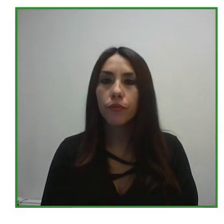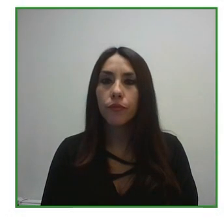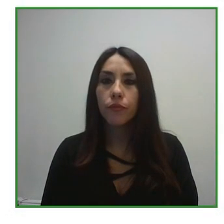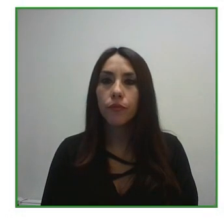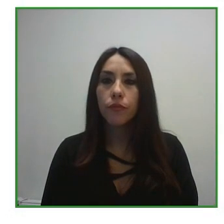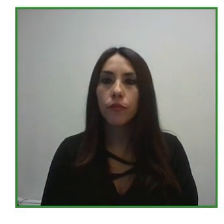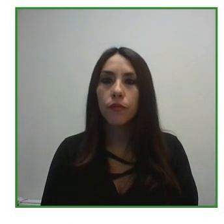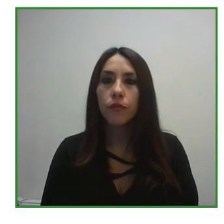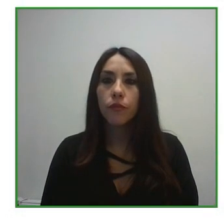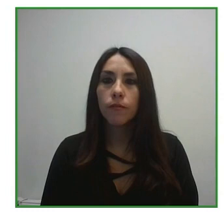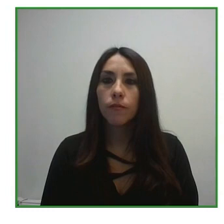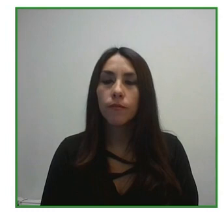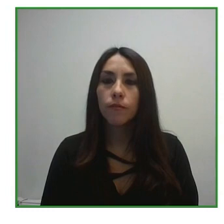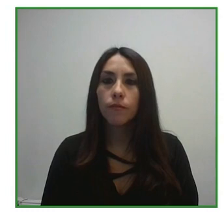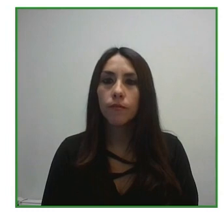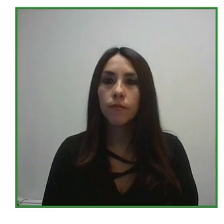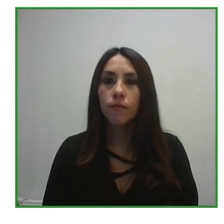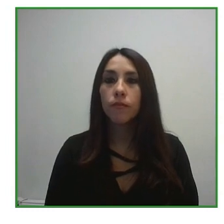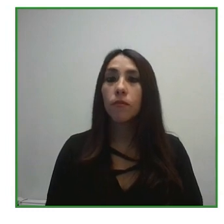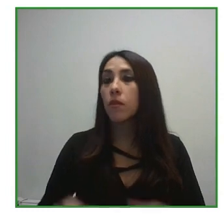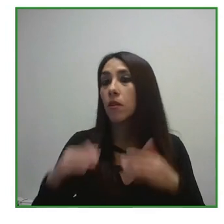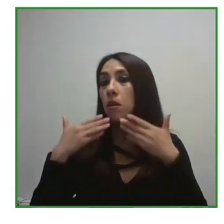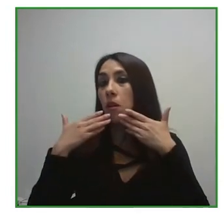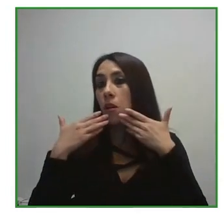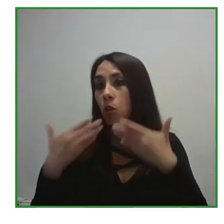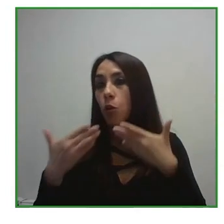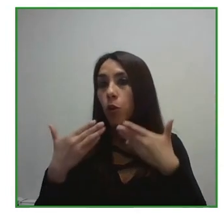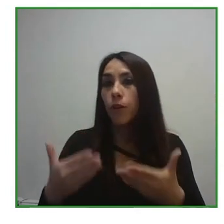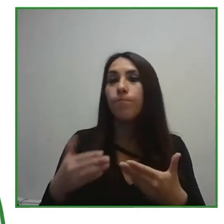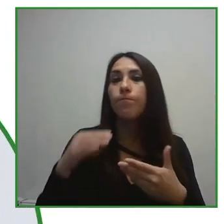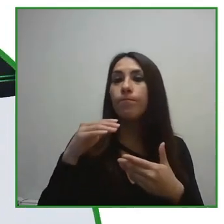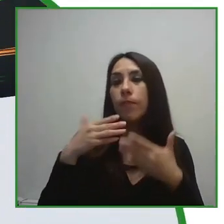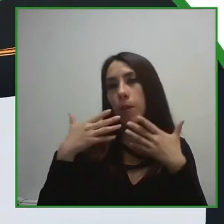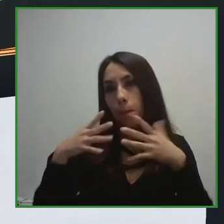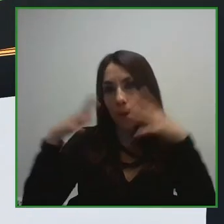Thank you, Carola. I'm so happy to be part of the Zero Project Conference